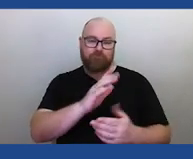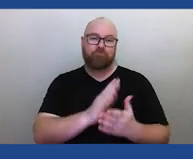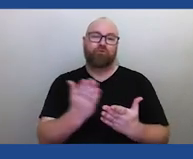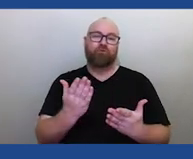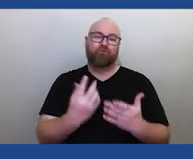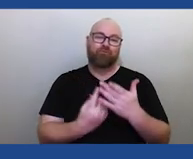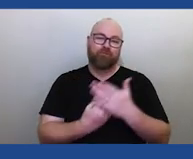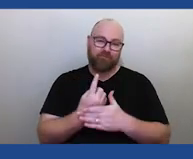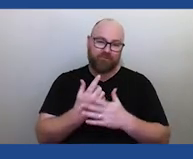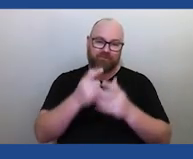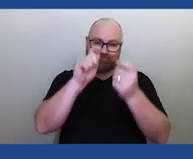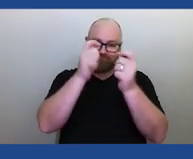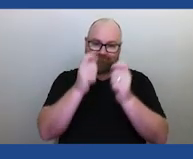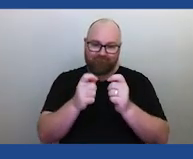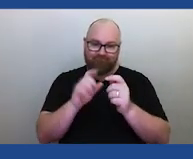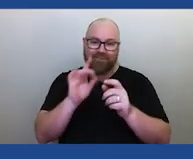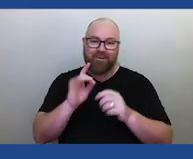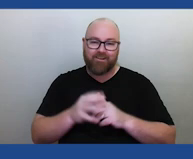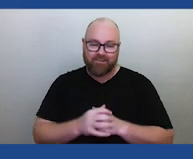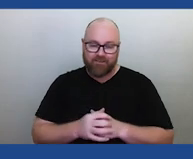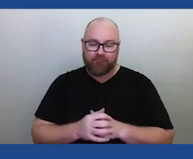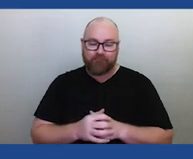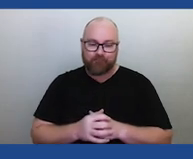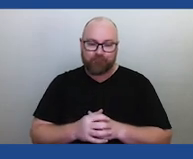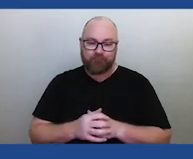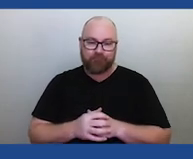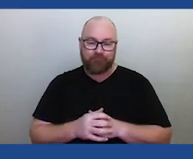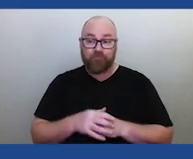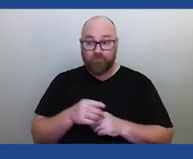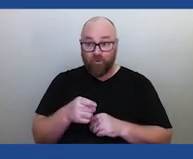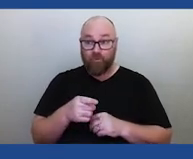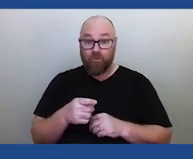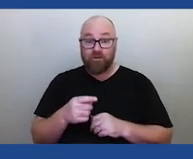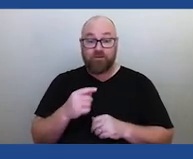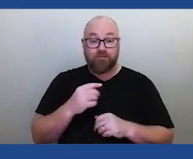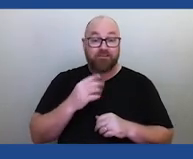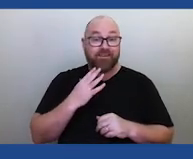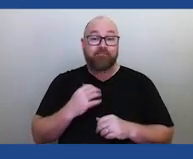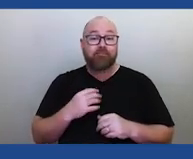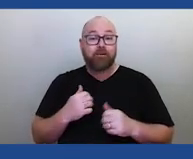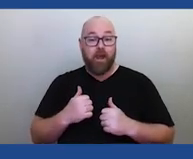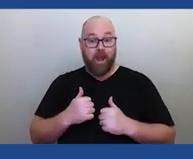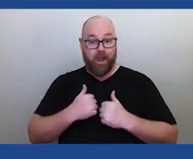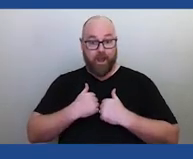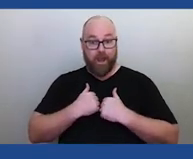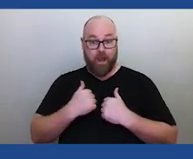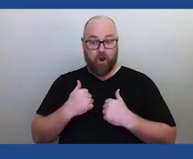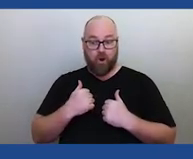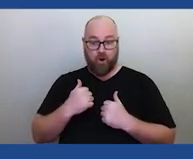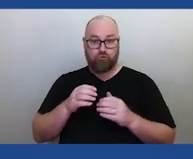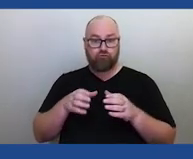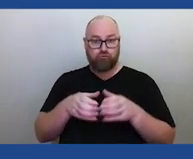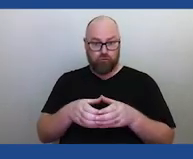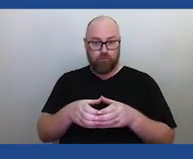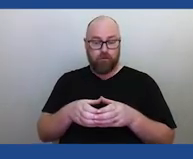So I think there are ideas that even our group has in the past said, 'I'm not sure if that's right'.